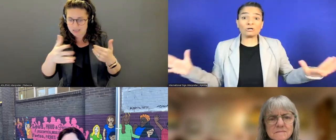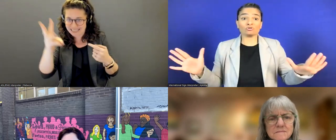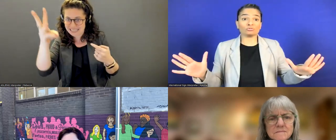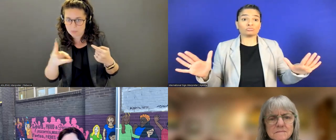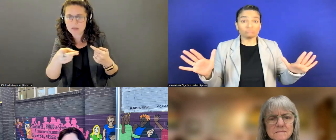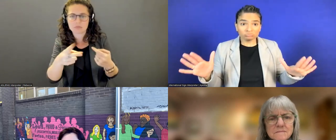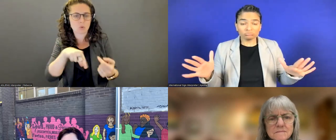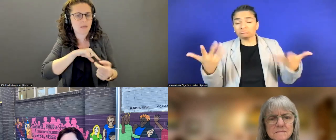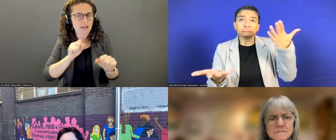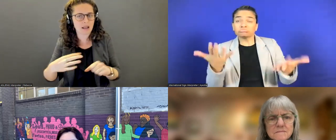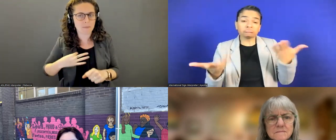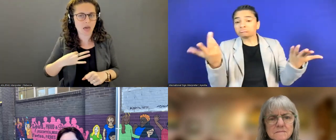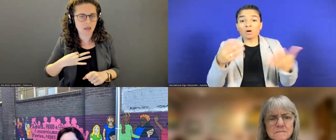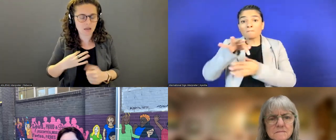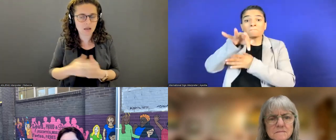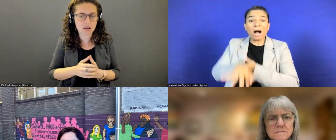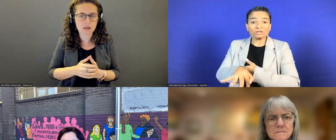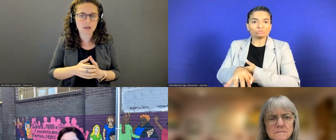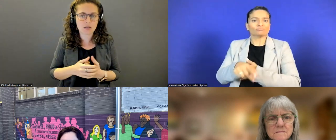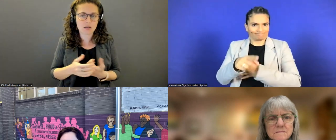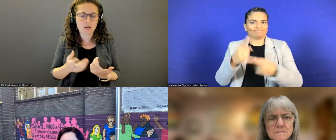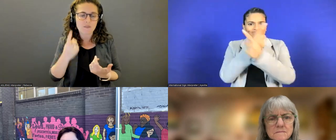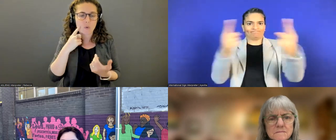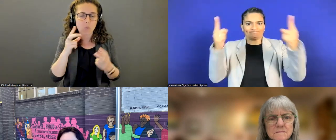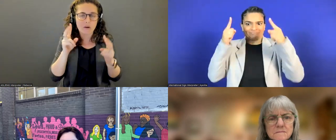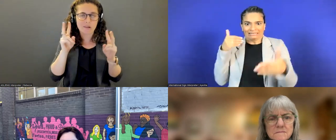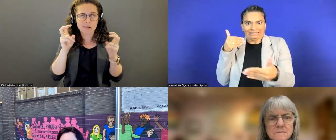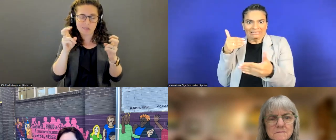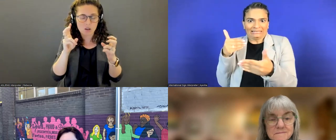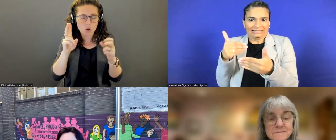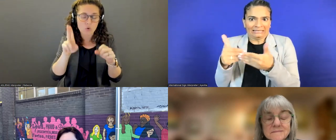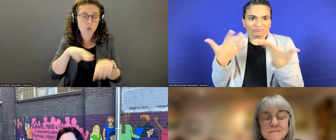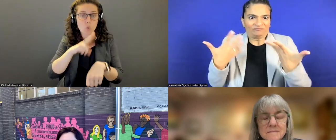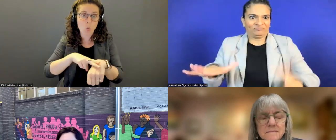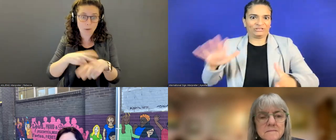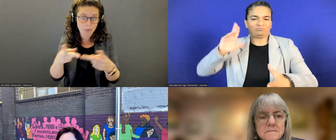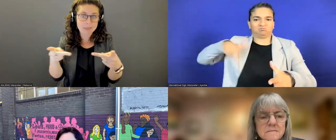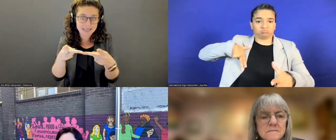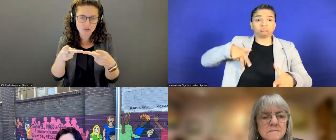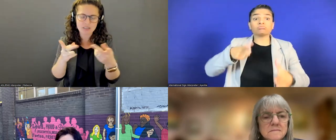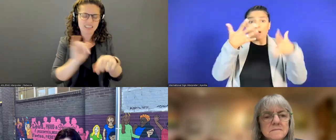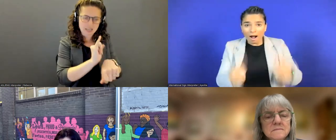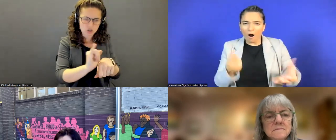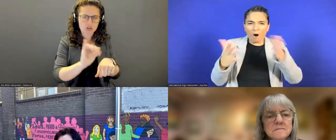In terms of normal roles, normal positions that are not internships or fellowships, we